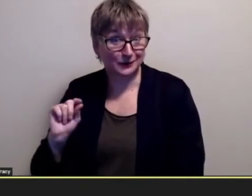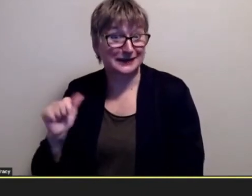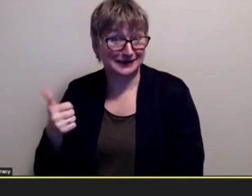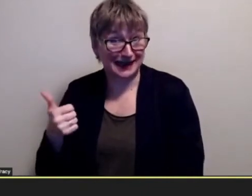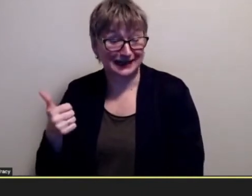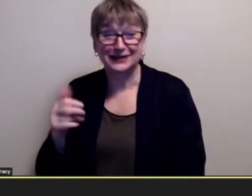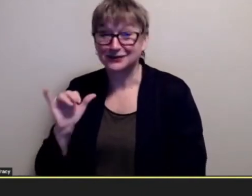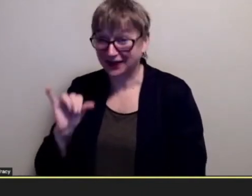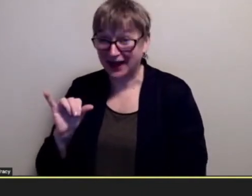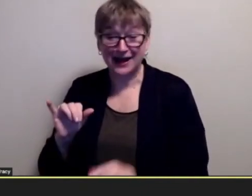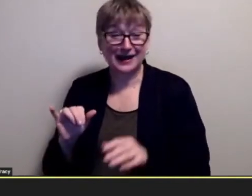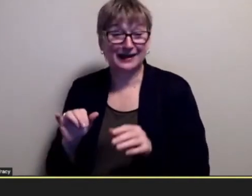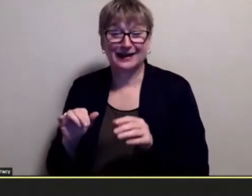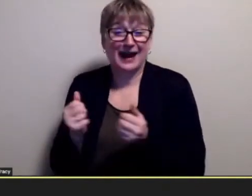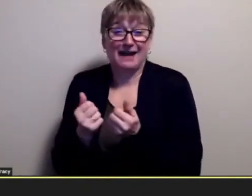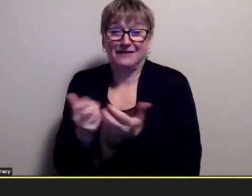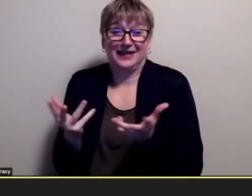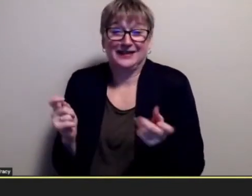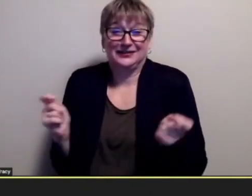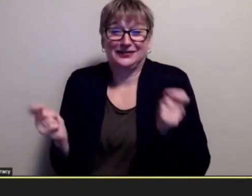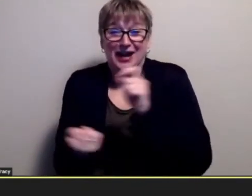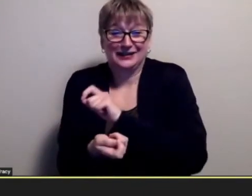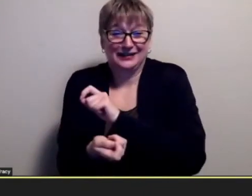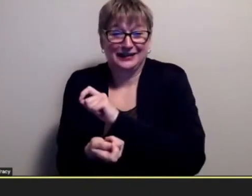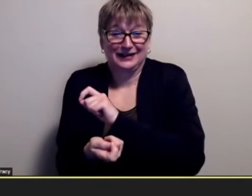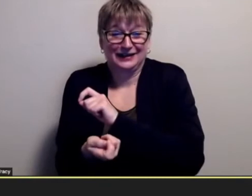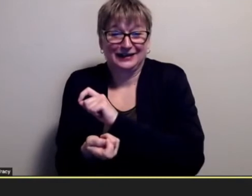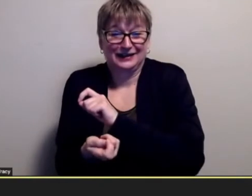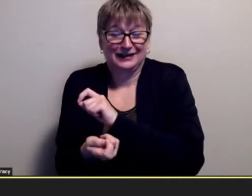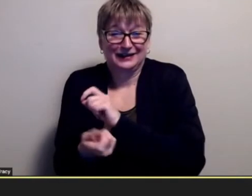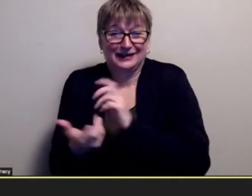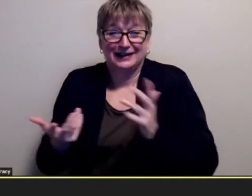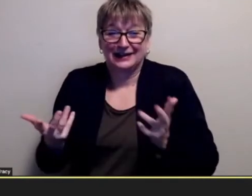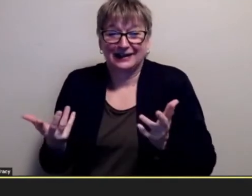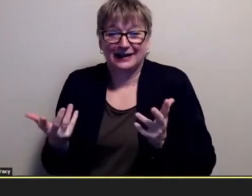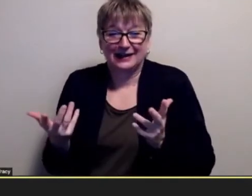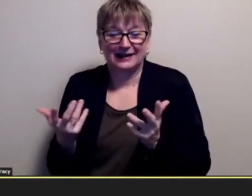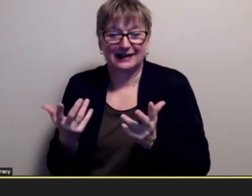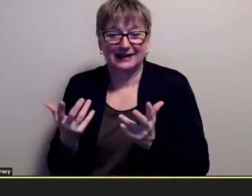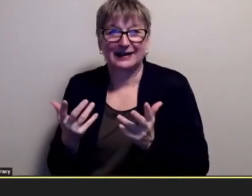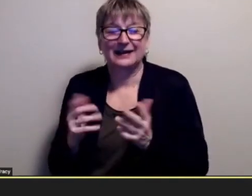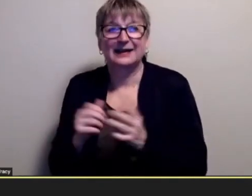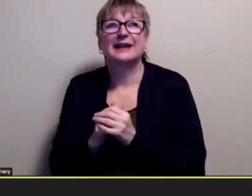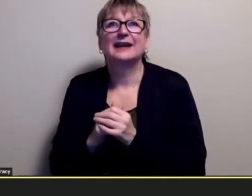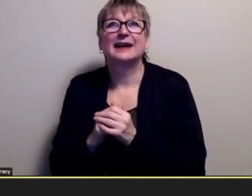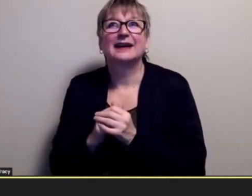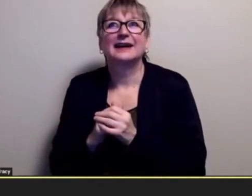things changed really because like like if i had attended high school